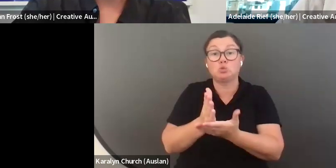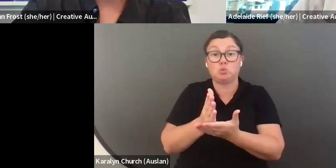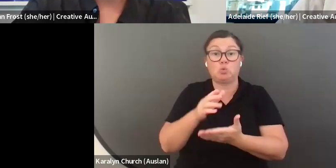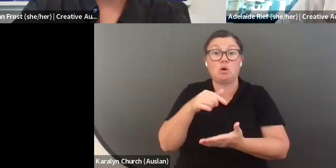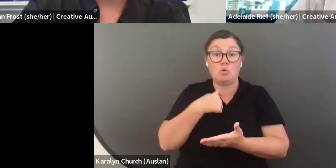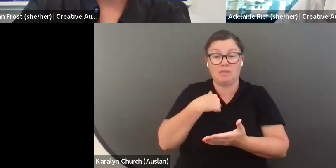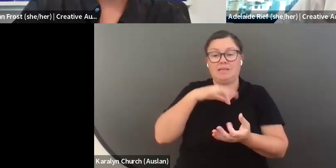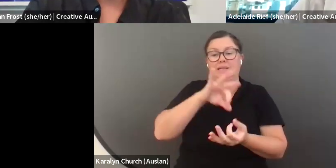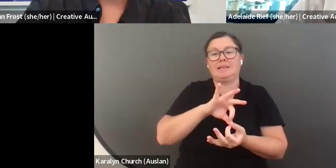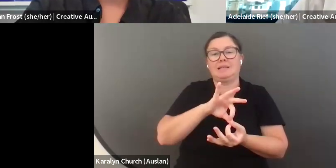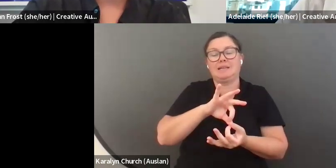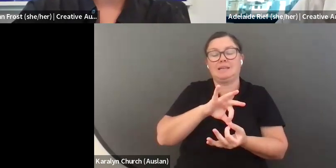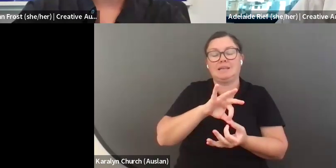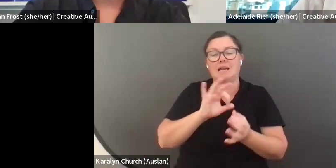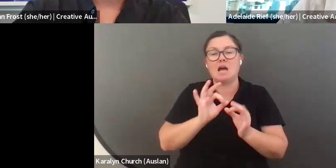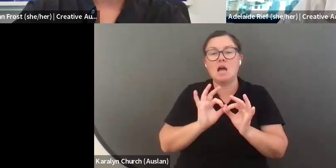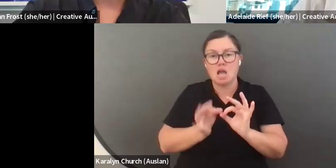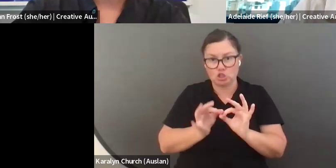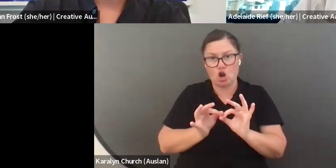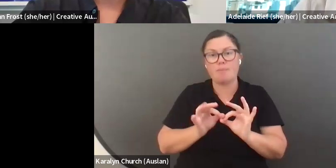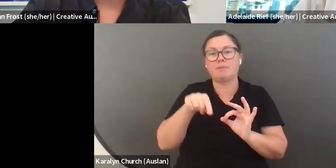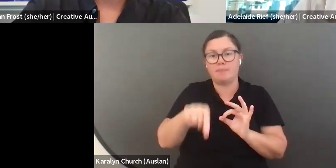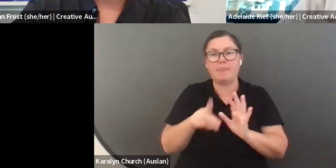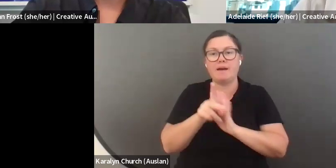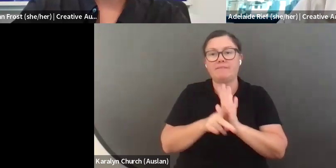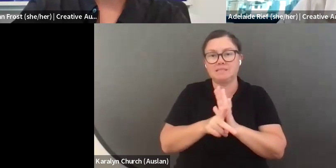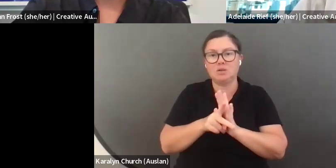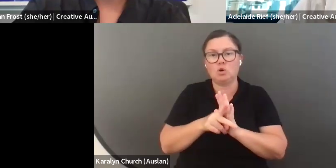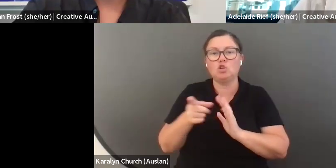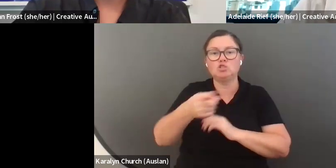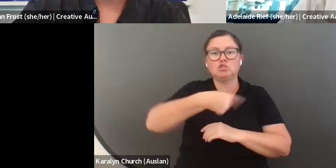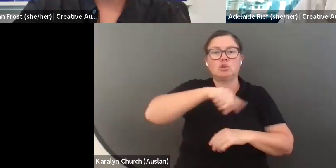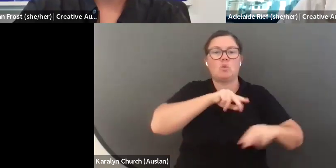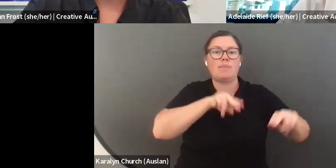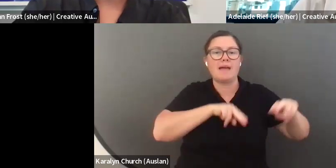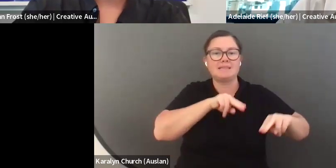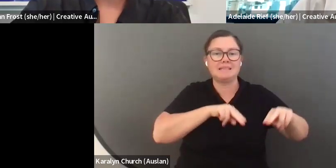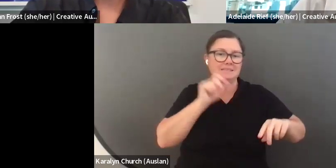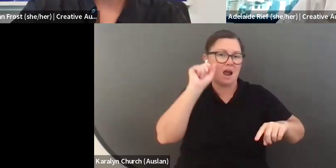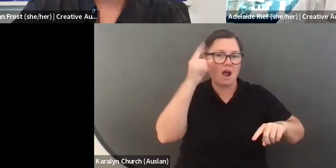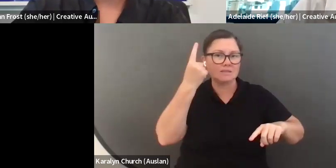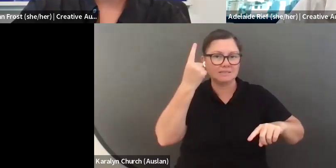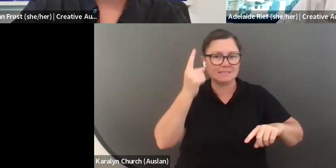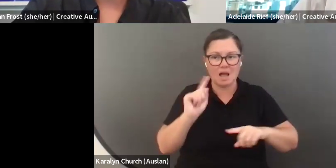need any other support with completing the application form, please reach out to us and we can provide that support. That can